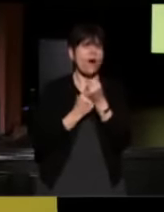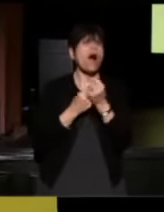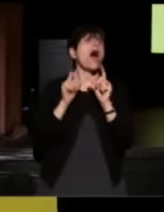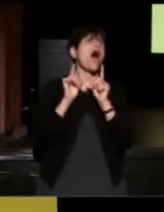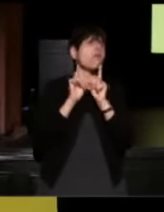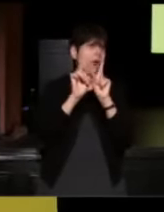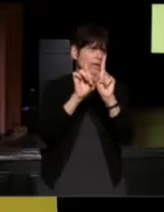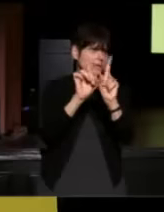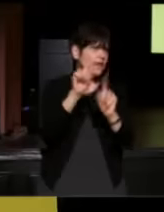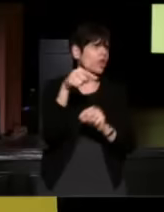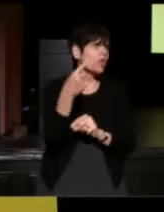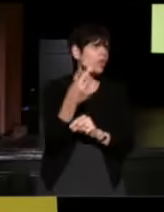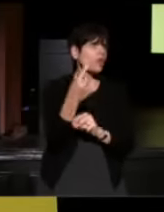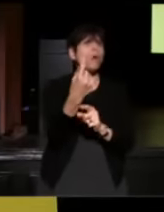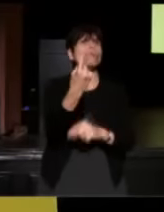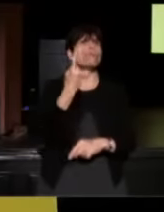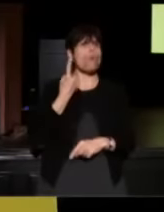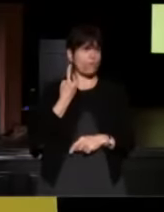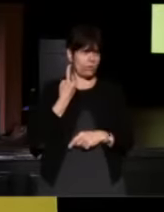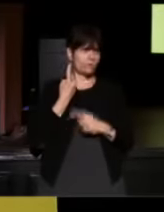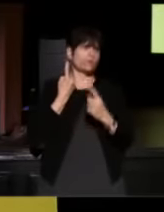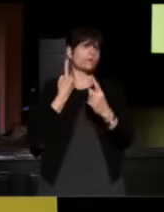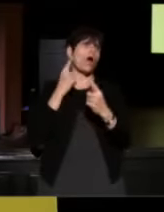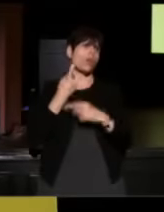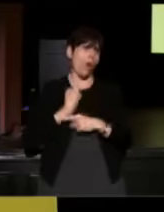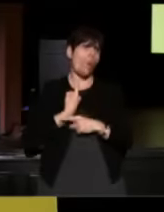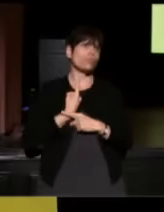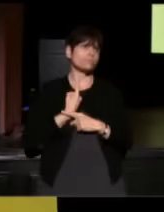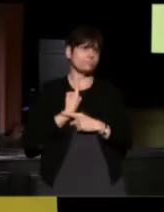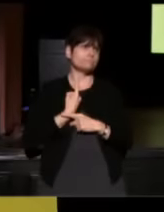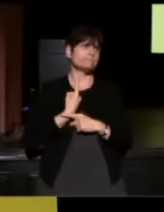I'm walking out with you alone." - Mmhhm.